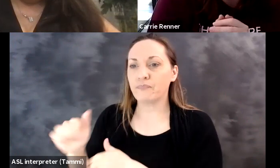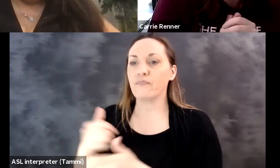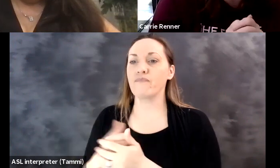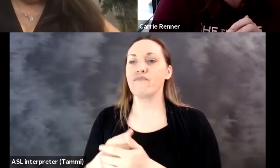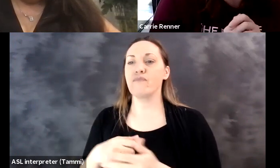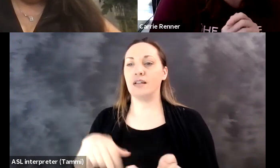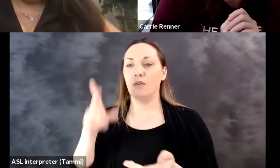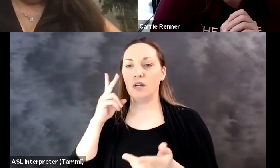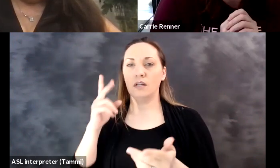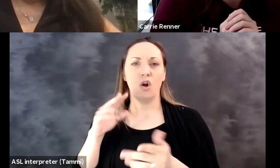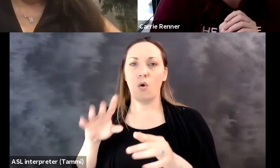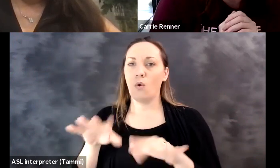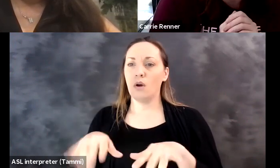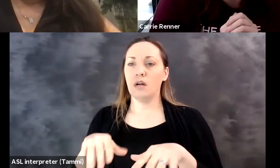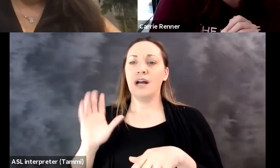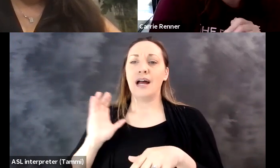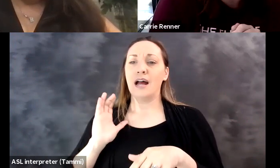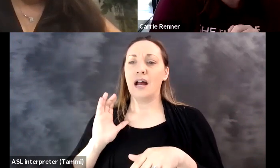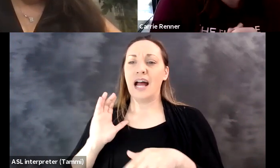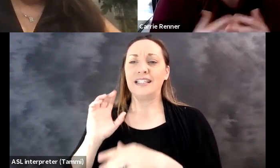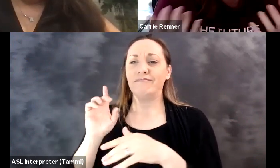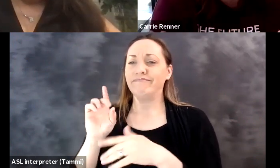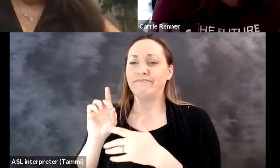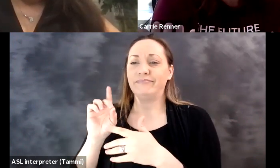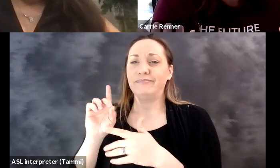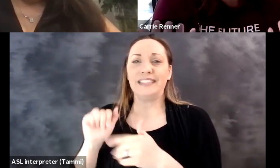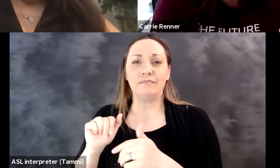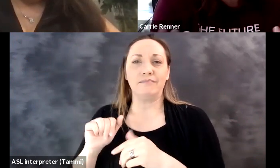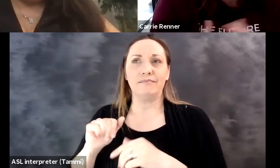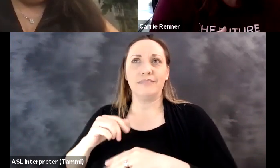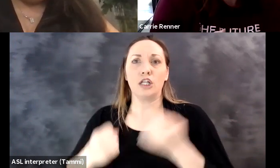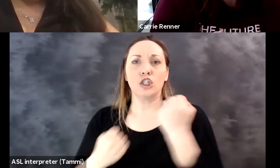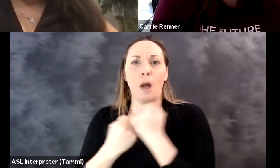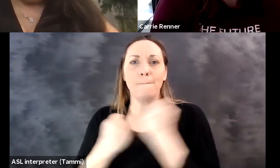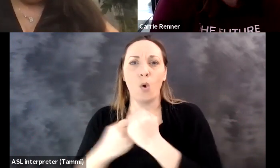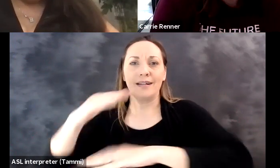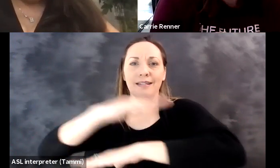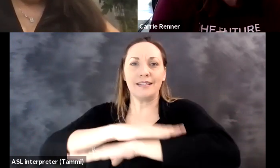swell that we then saw on accessibility, our disability answer desk, which is